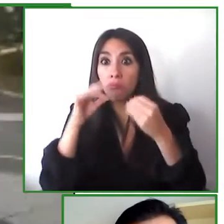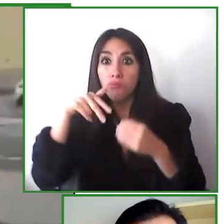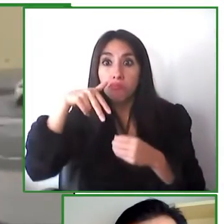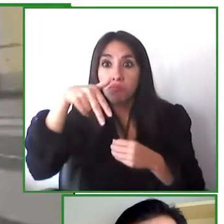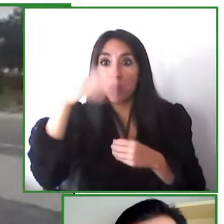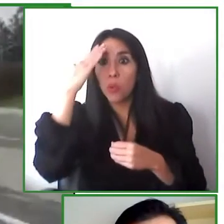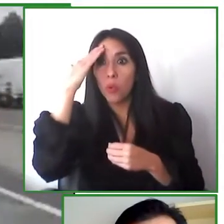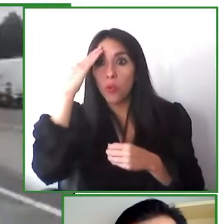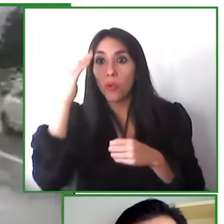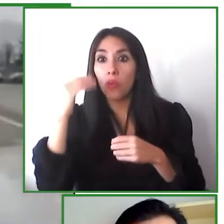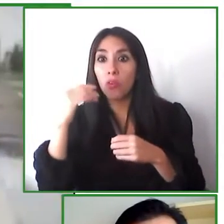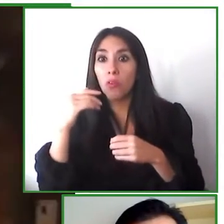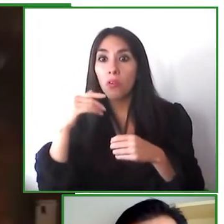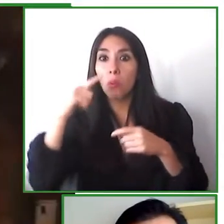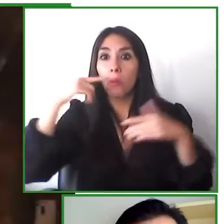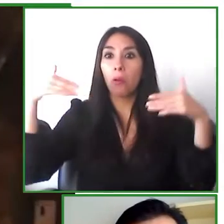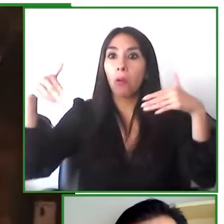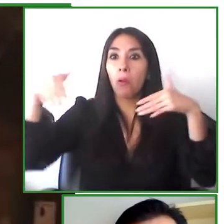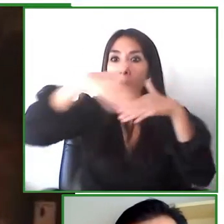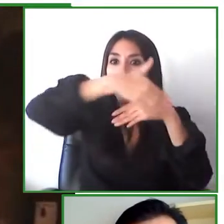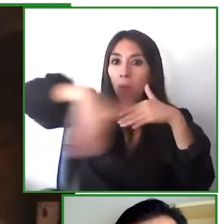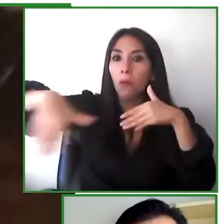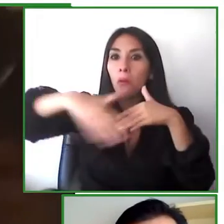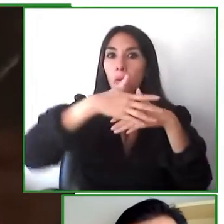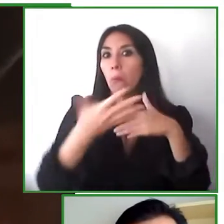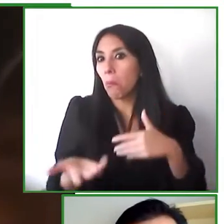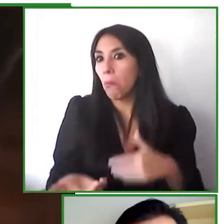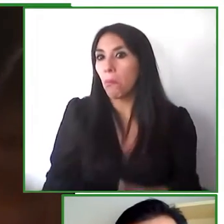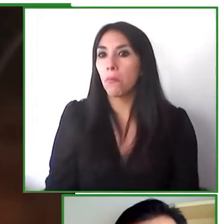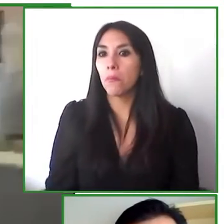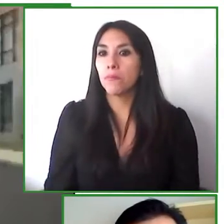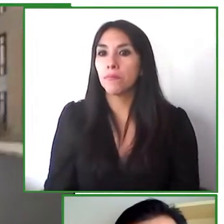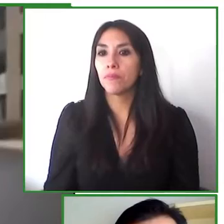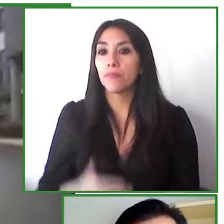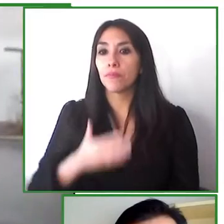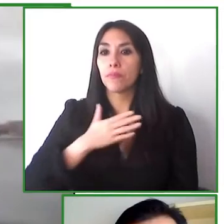and pull the truck there's a bit of an issue so he's called for guidance